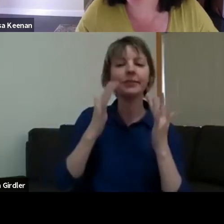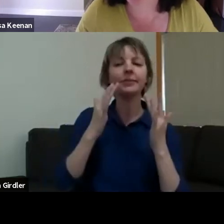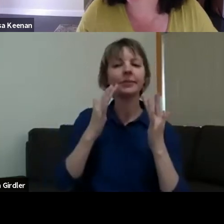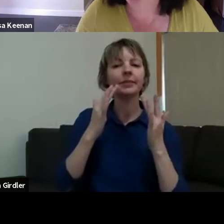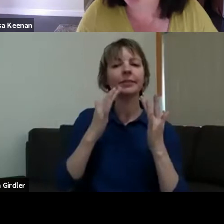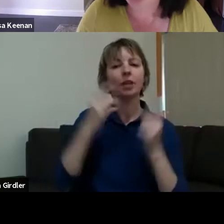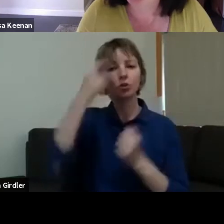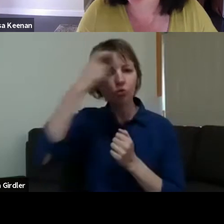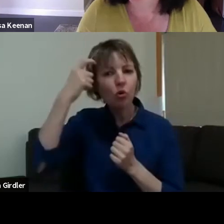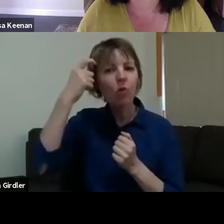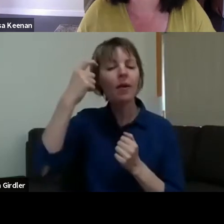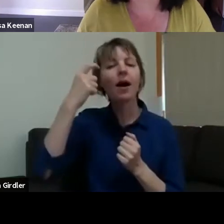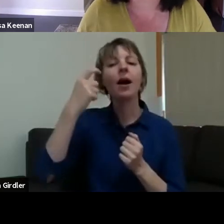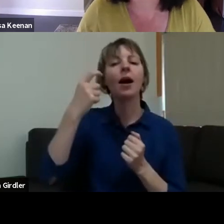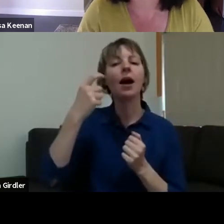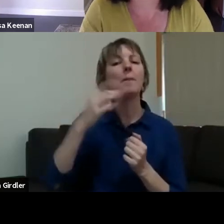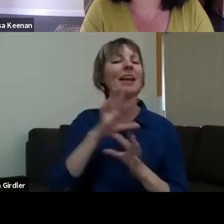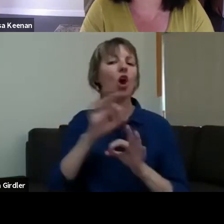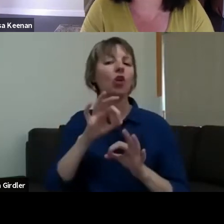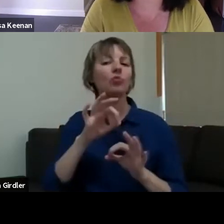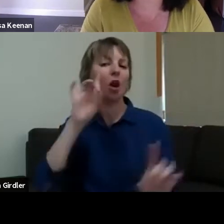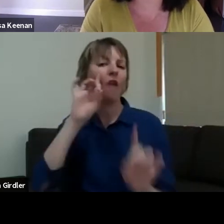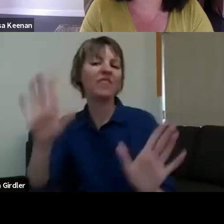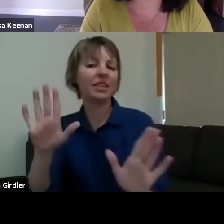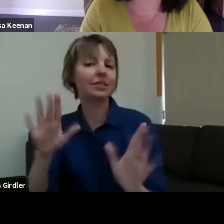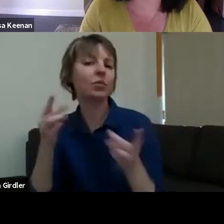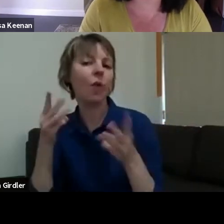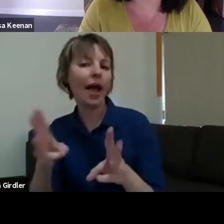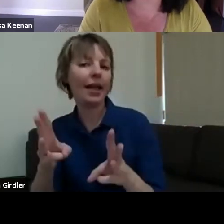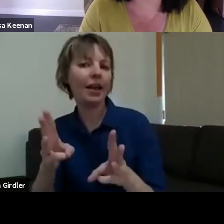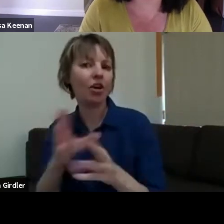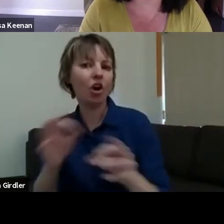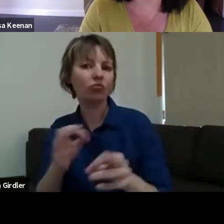obvious way that's in your face, but it's certainly - in terms of being